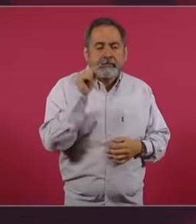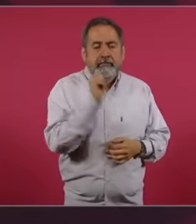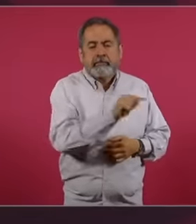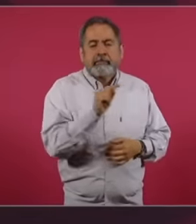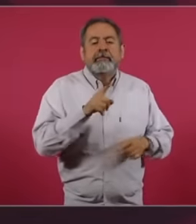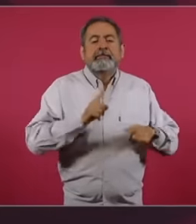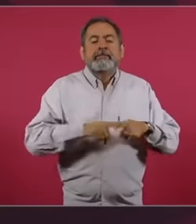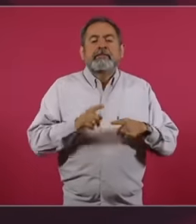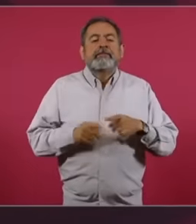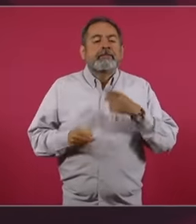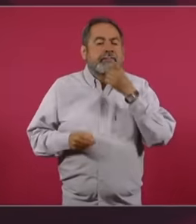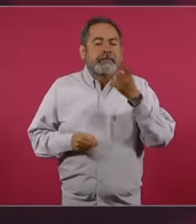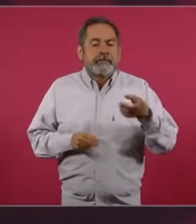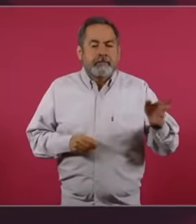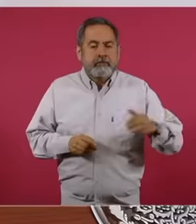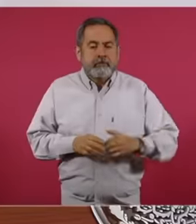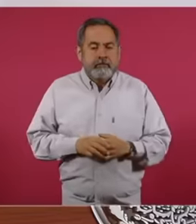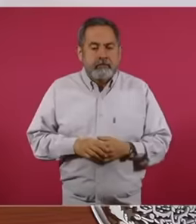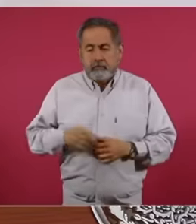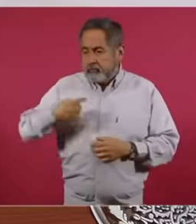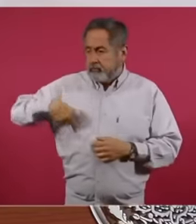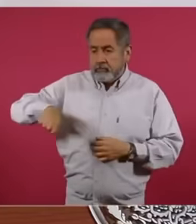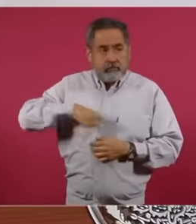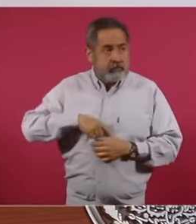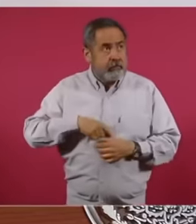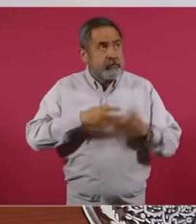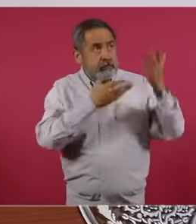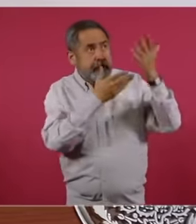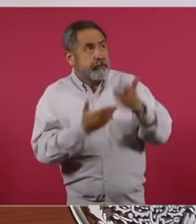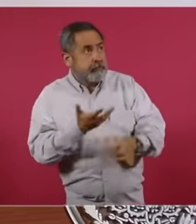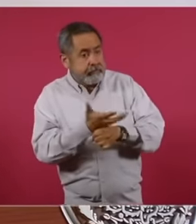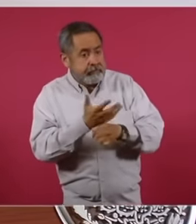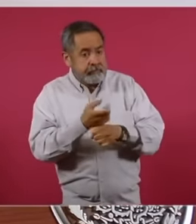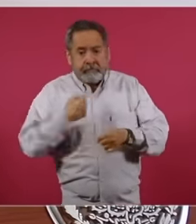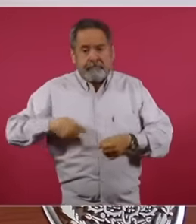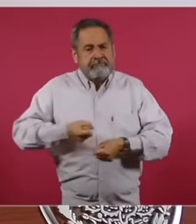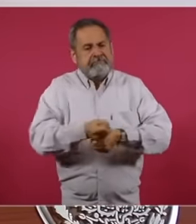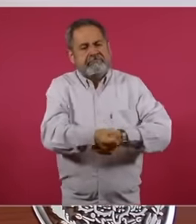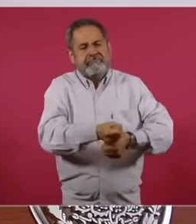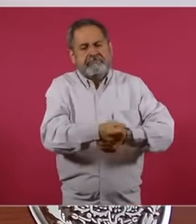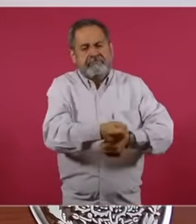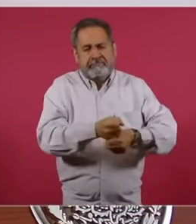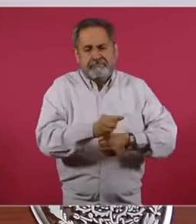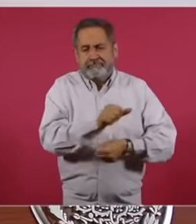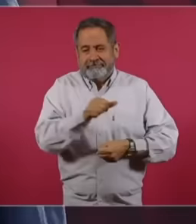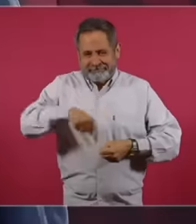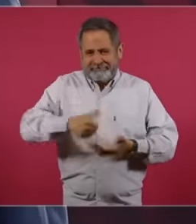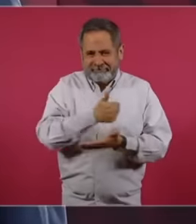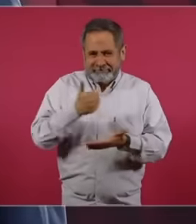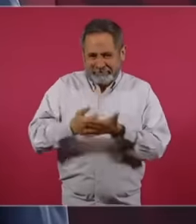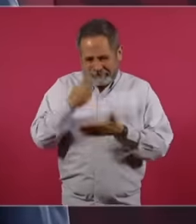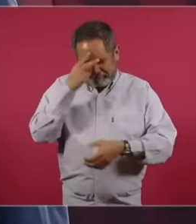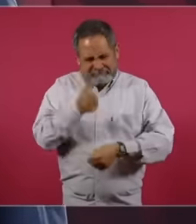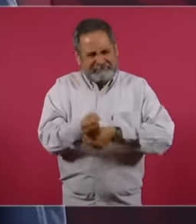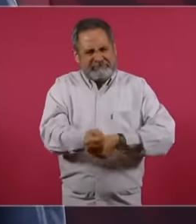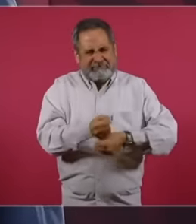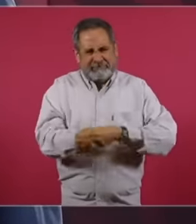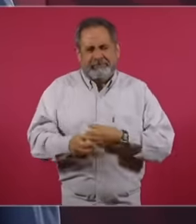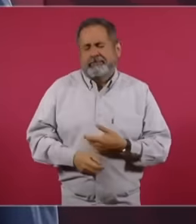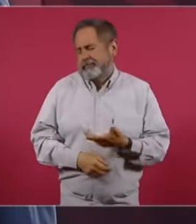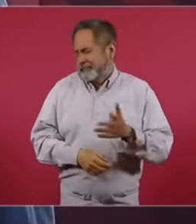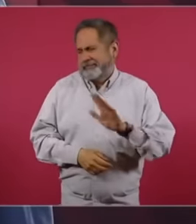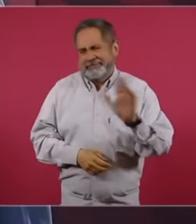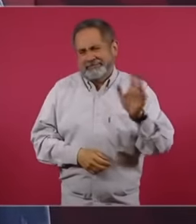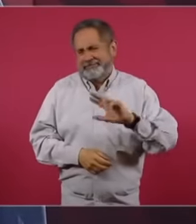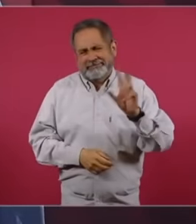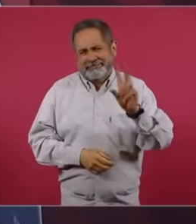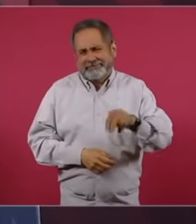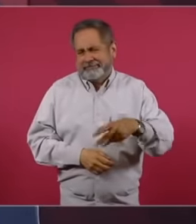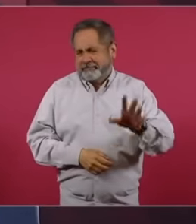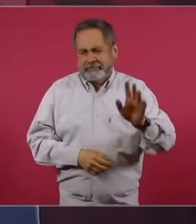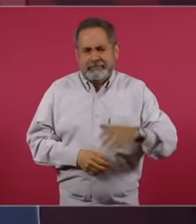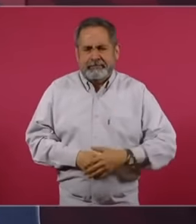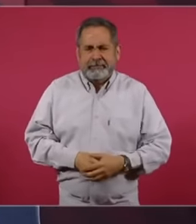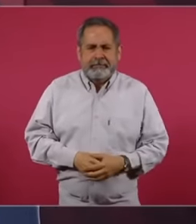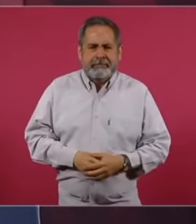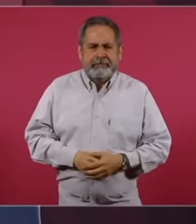that we treat the Americans who come to us badly. Mexico City is not this, they go so far